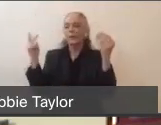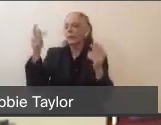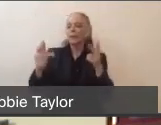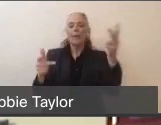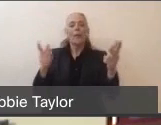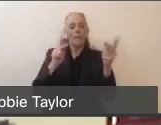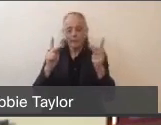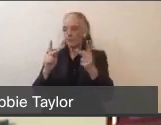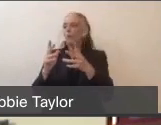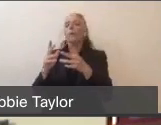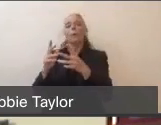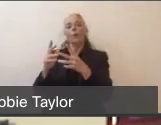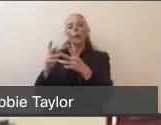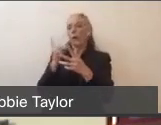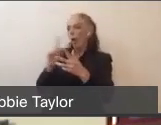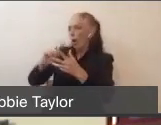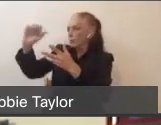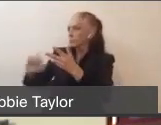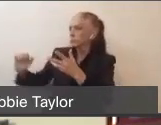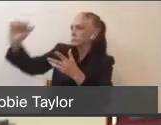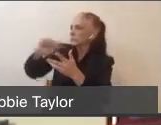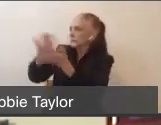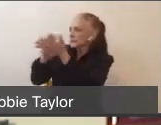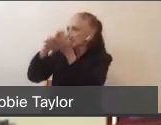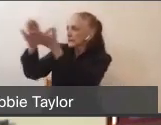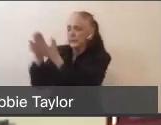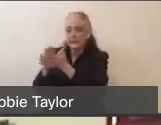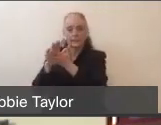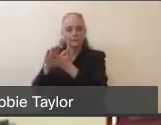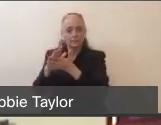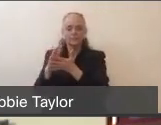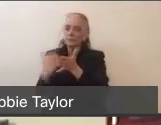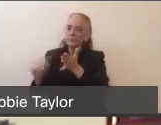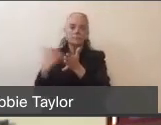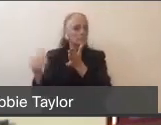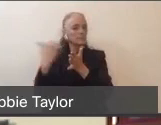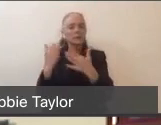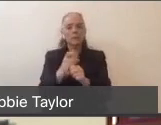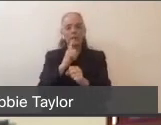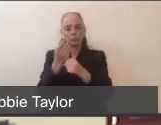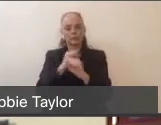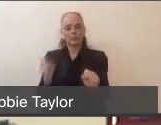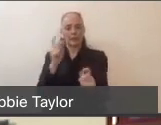And that's again to create a safe environment for our people to work in, and it's also to make sure that if we had a patient